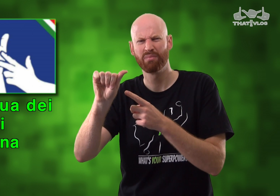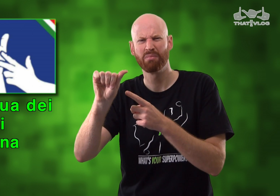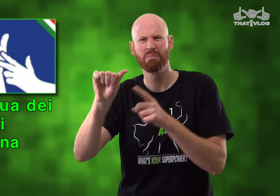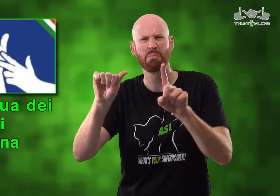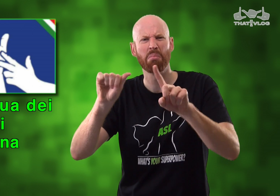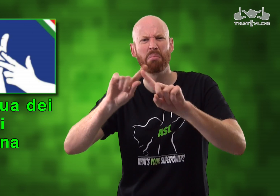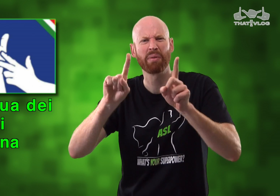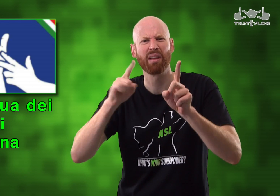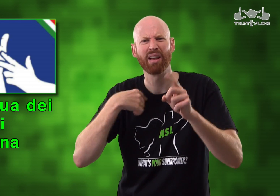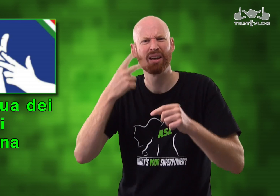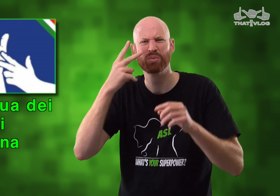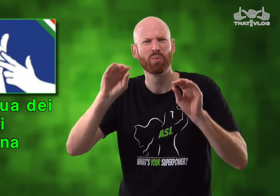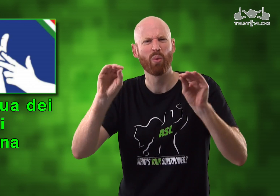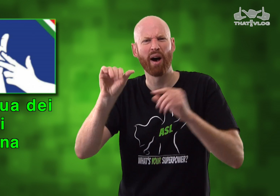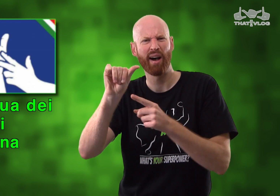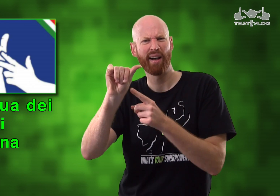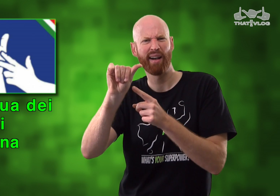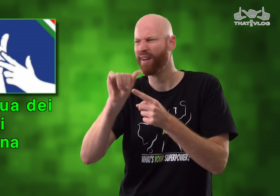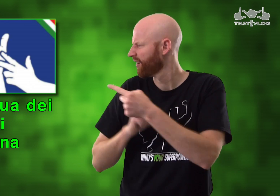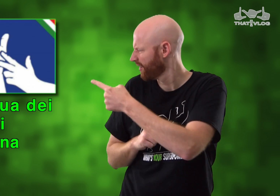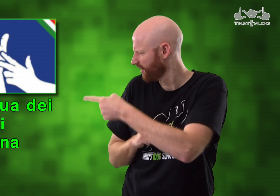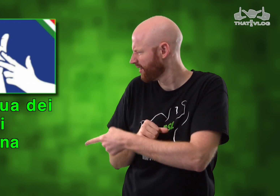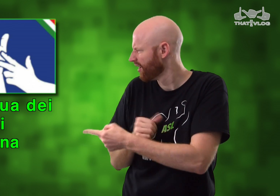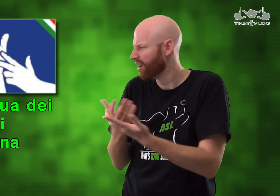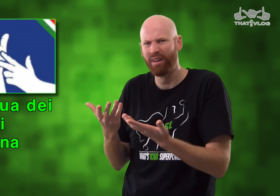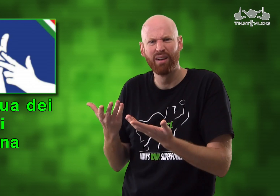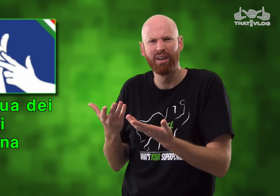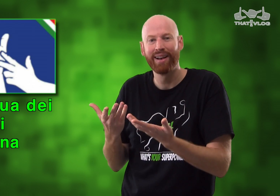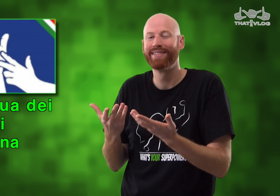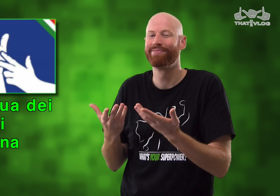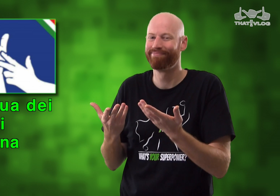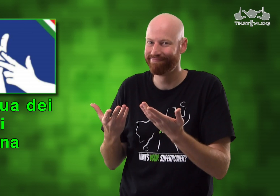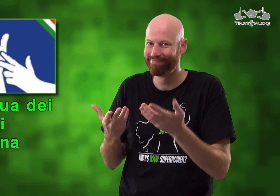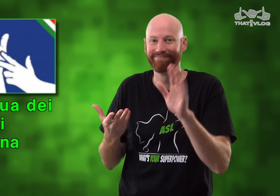... I don't see an 'A' written out here why is that?